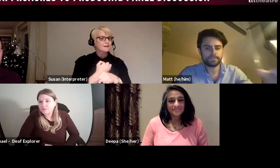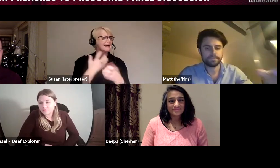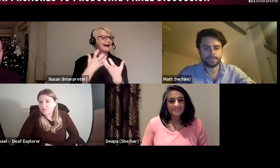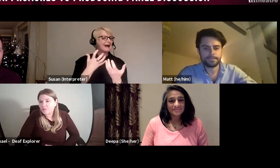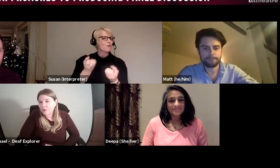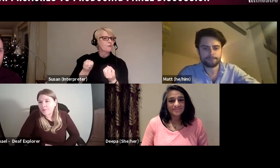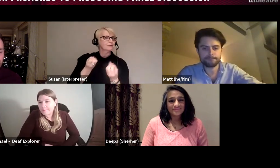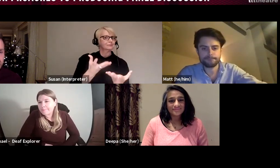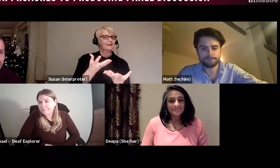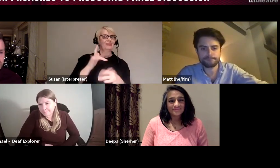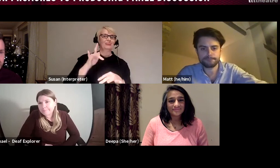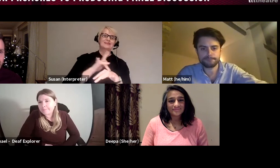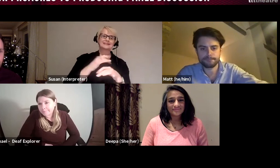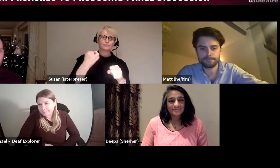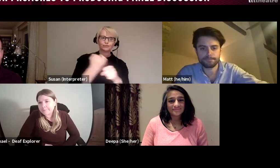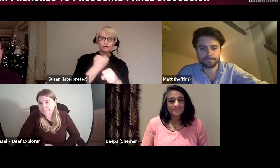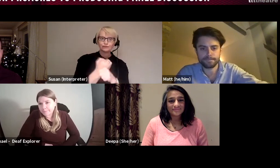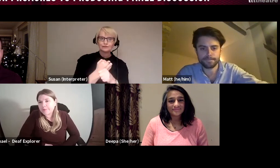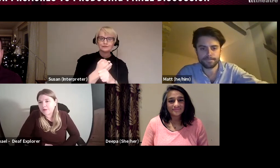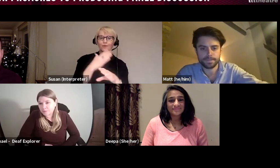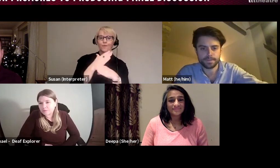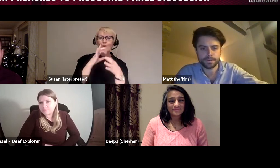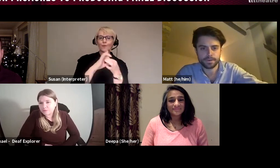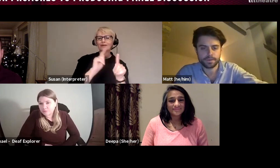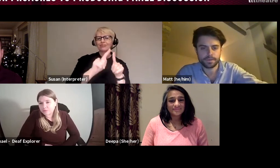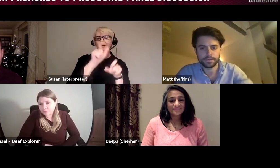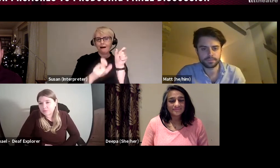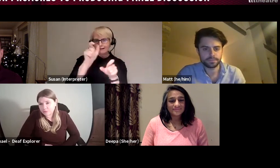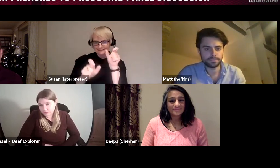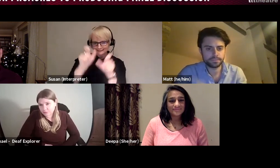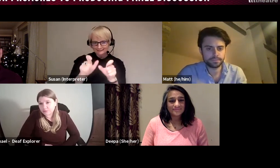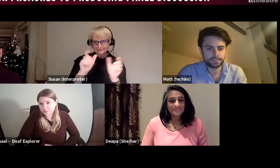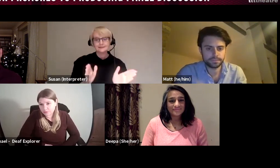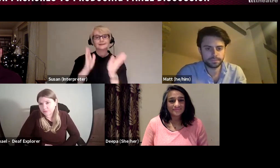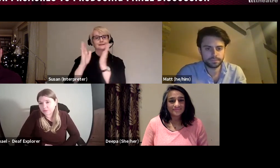and working with artists, after which there will be a 45 Q&A where we'll try to answer as many